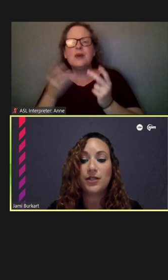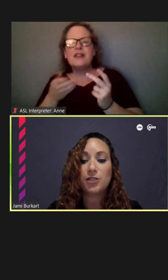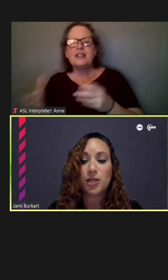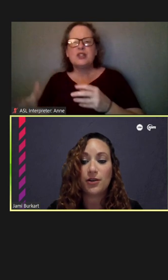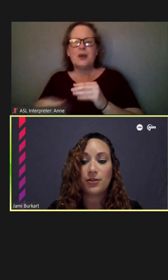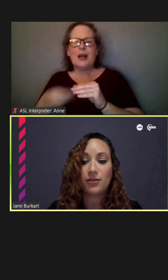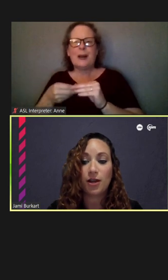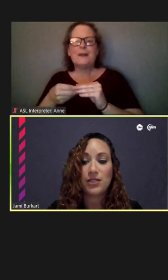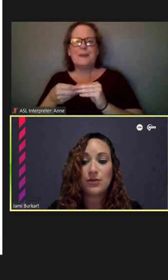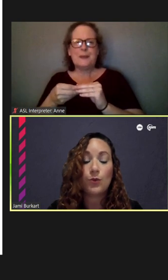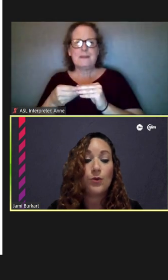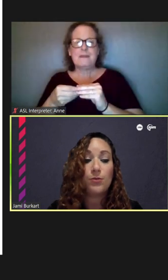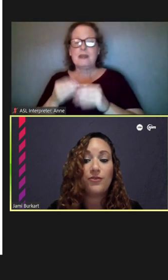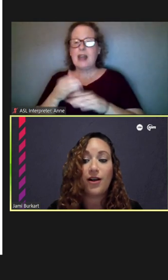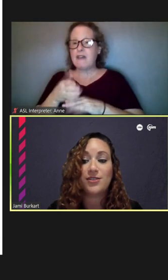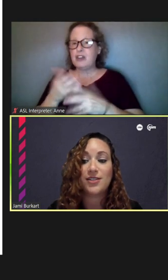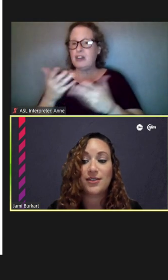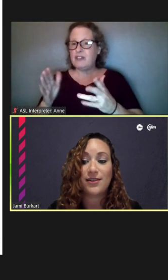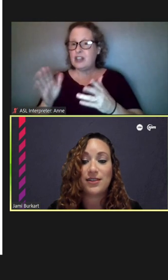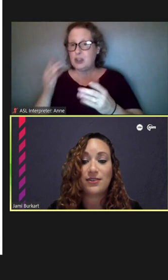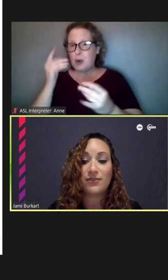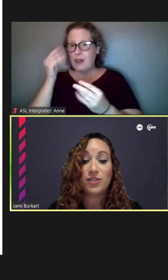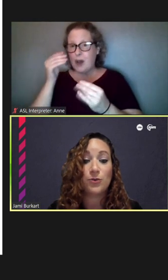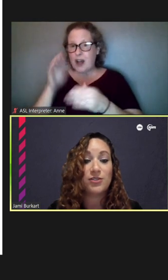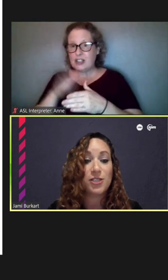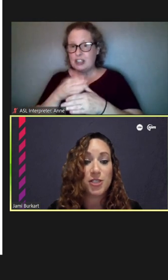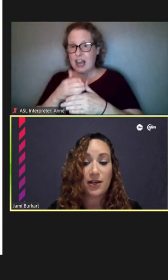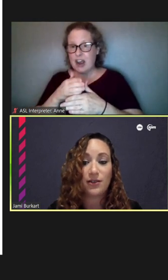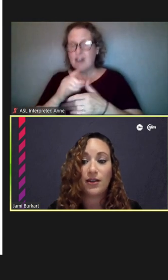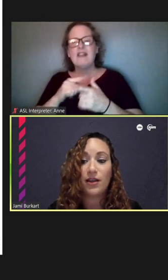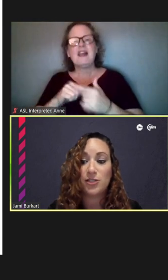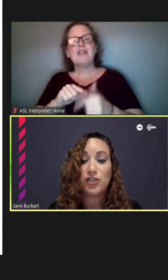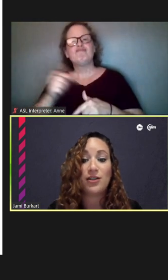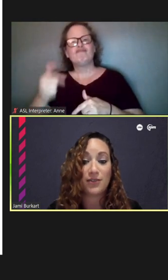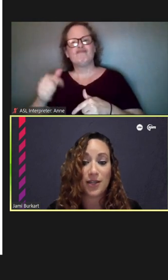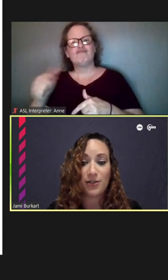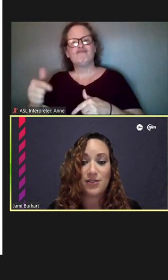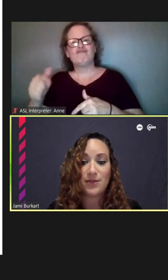completed sharing your thoughts, we will move on to the next individual to share to share theirs.